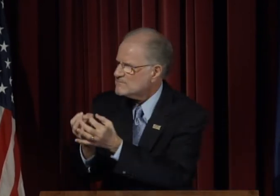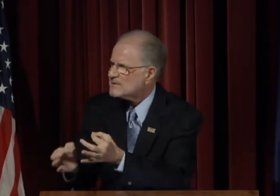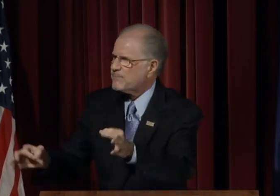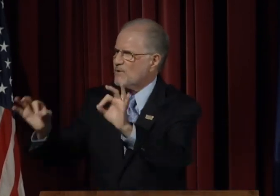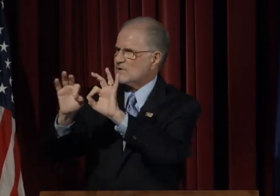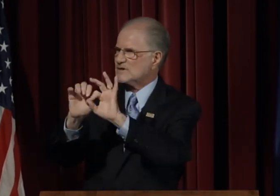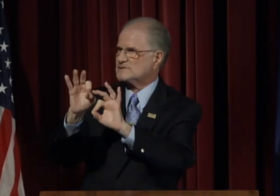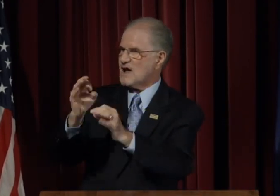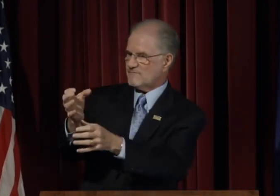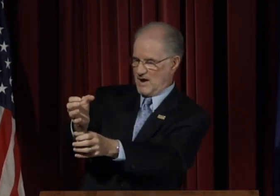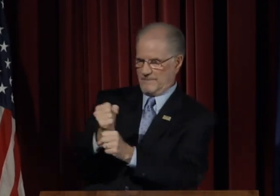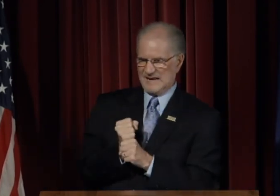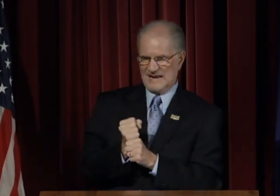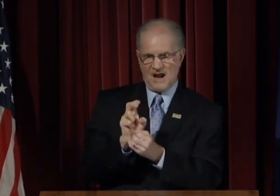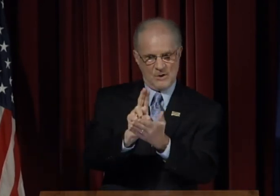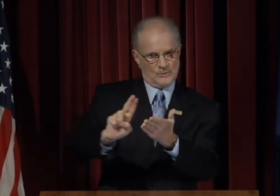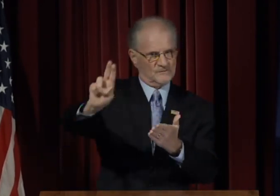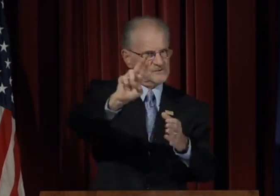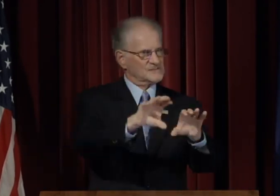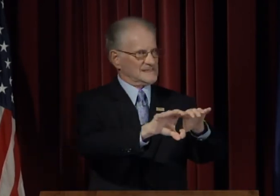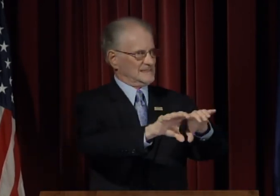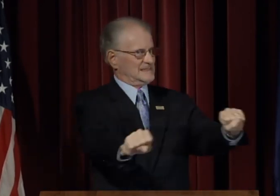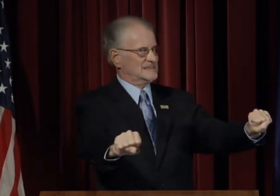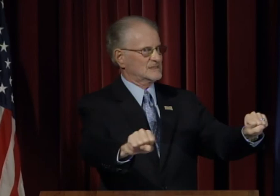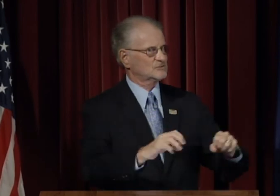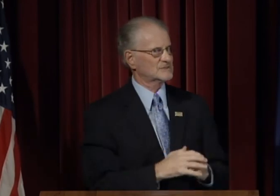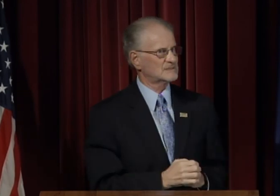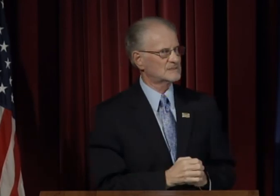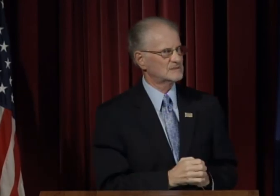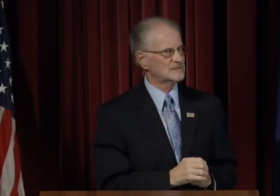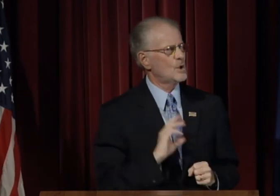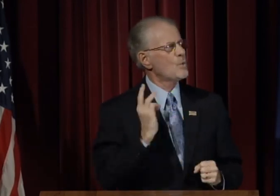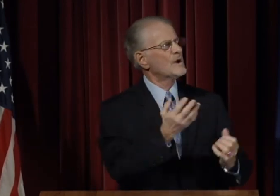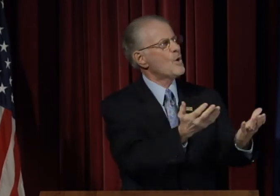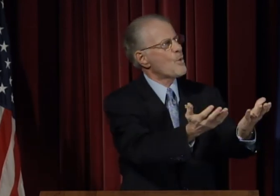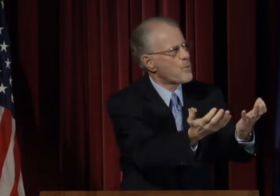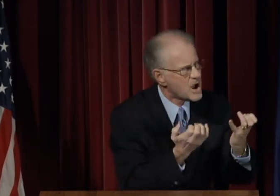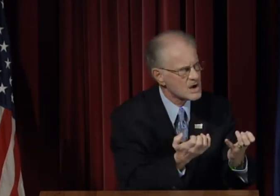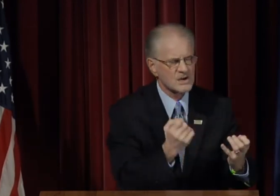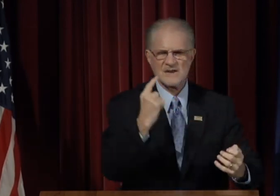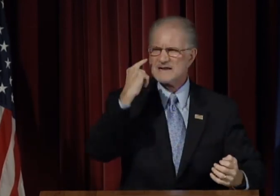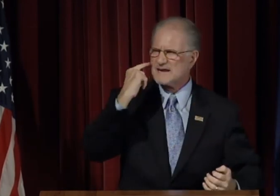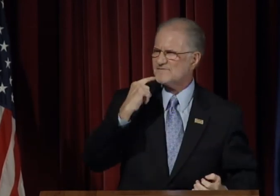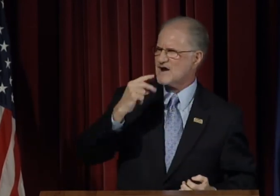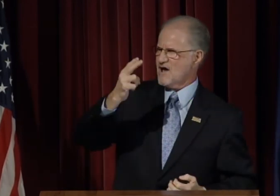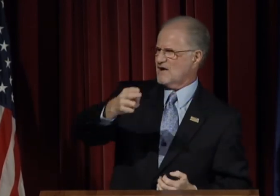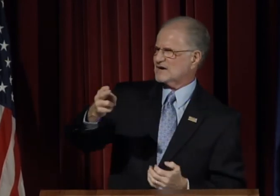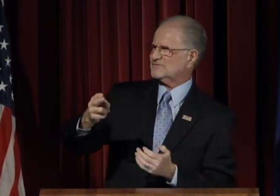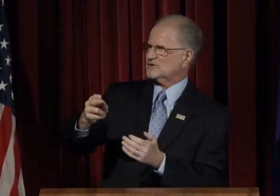We all know the importance of obtaining a university degree. We want deaf and hard-of-hearing individuals